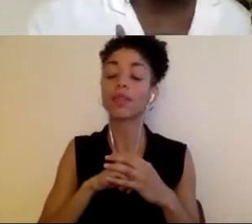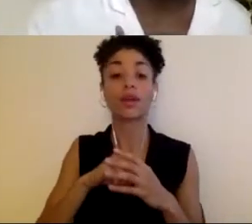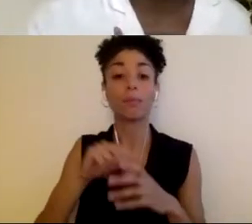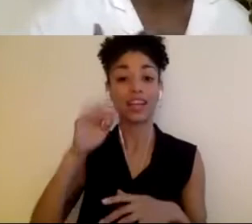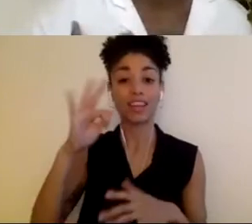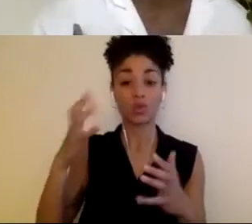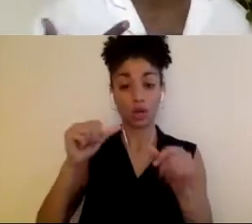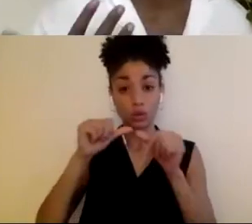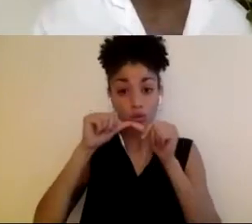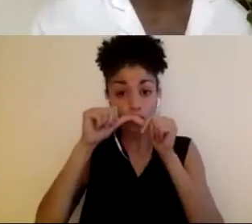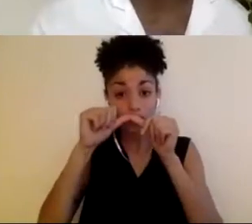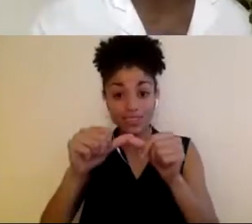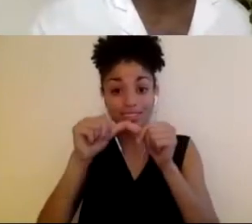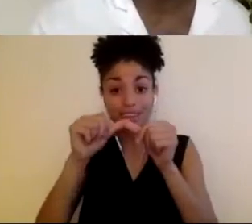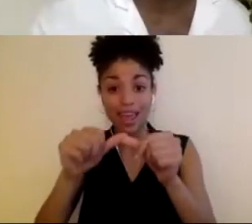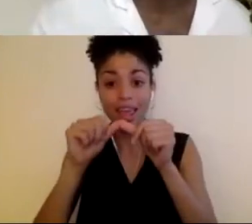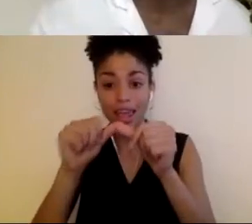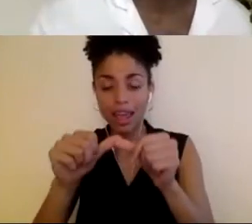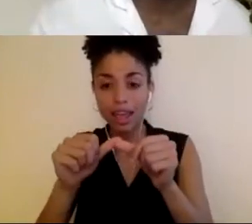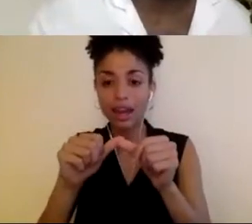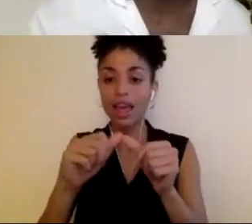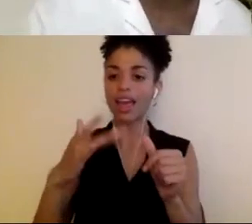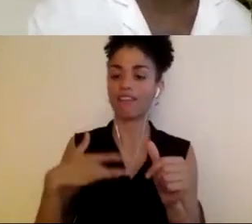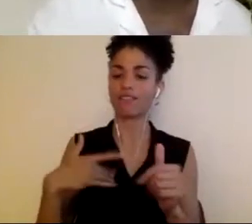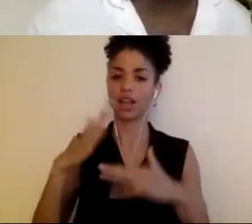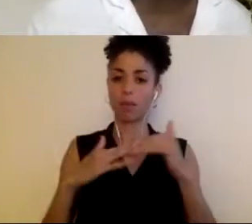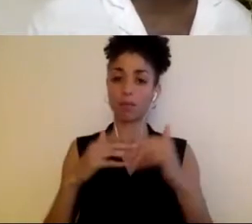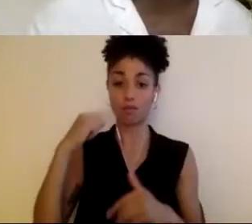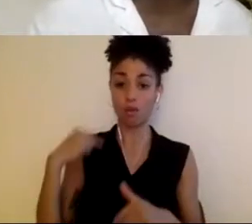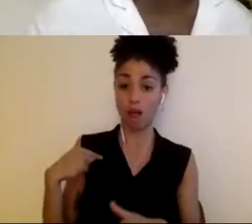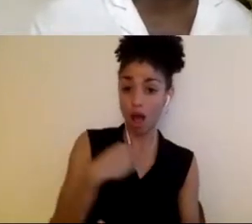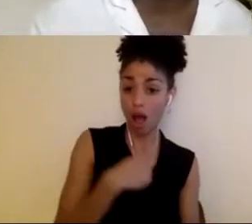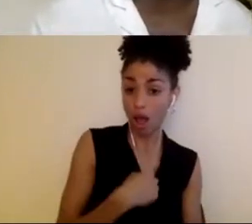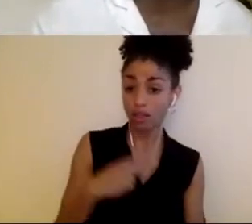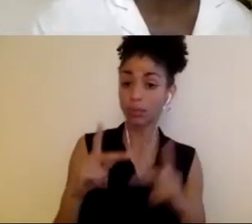how we'll start to feel comfortable, meaning the disability community, is we'll